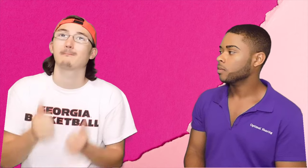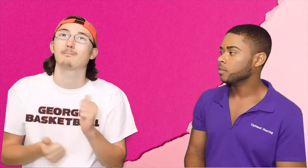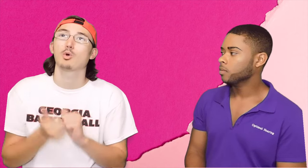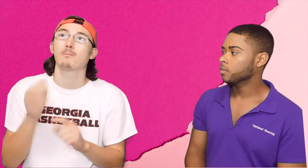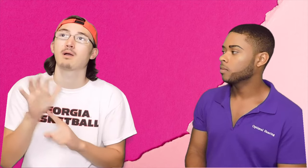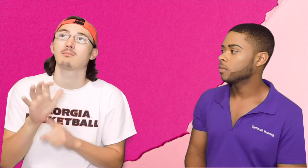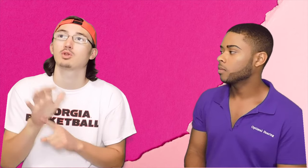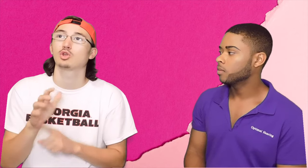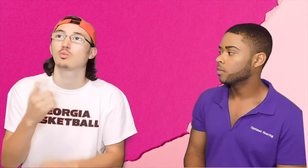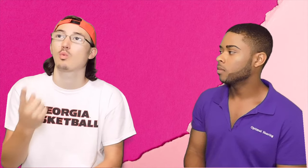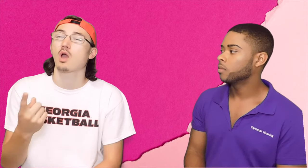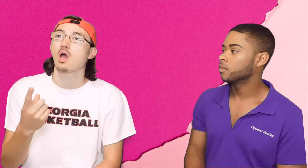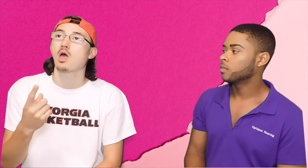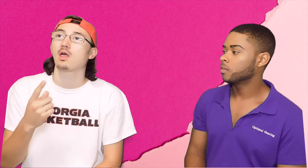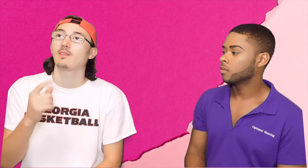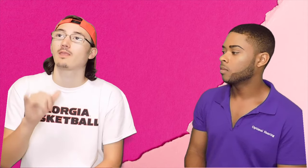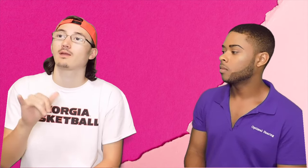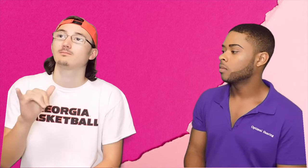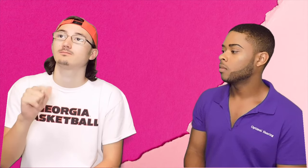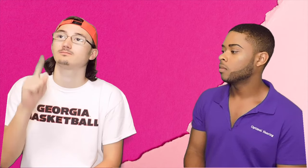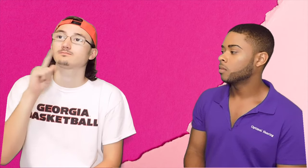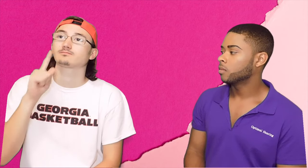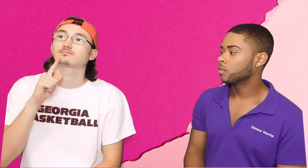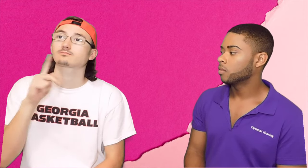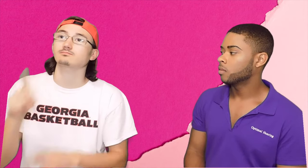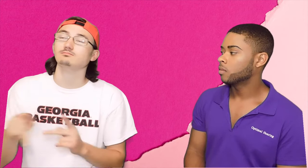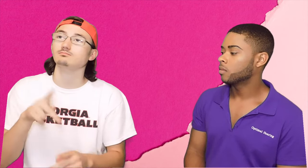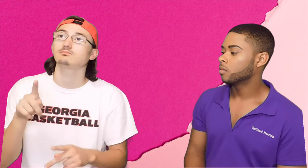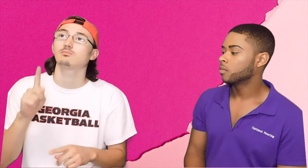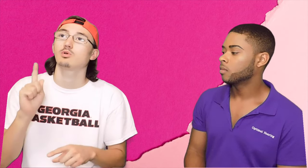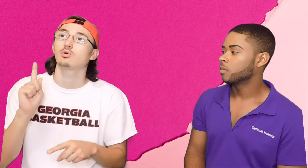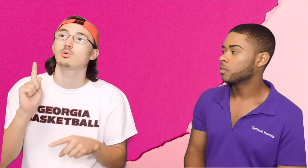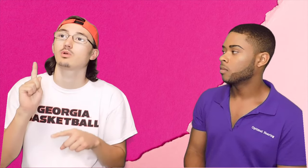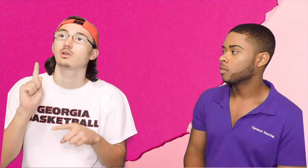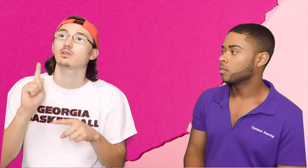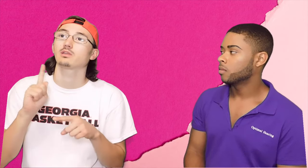I guess the most popular stereotype that Deaf people have is